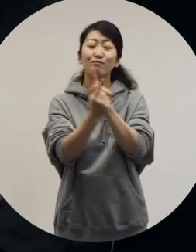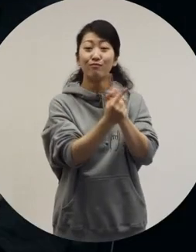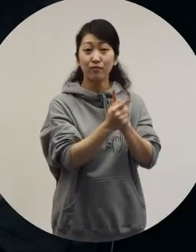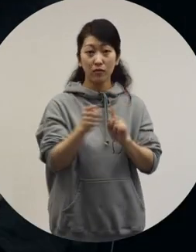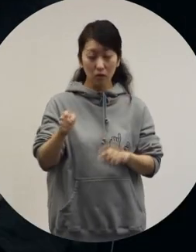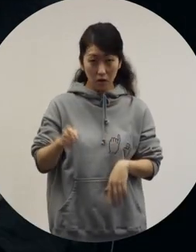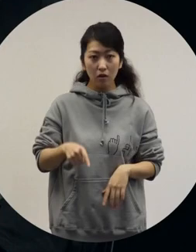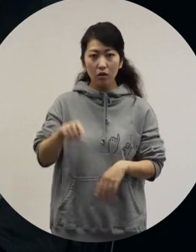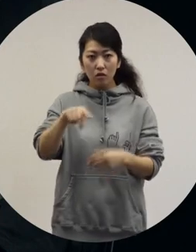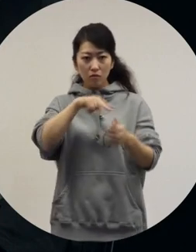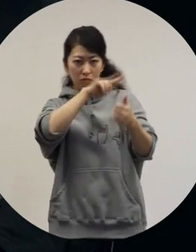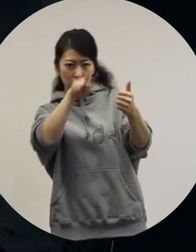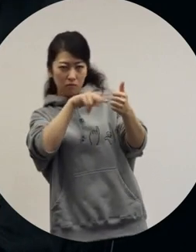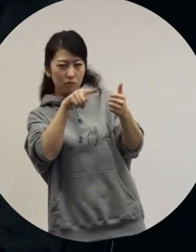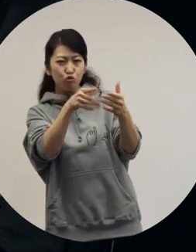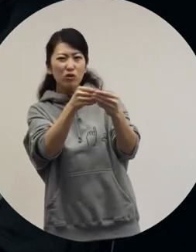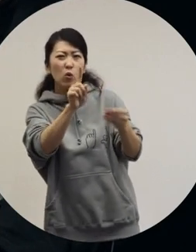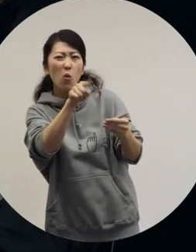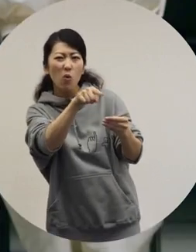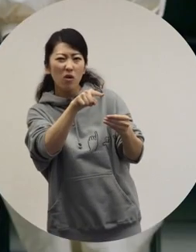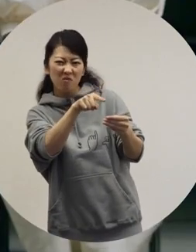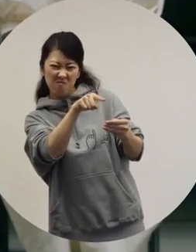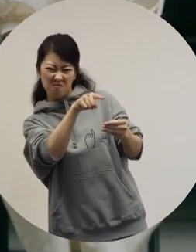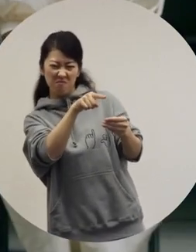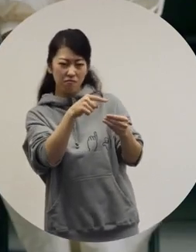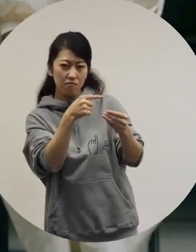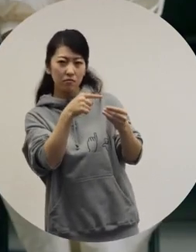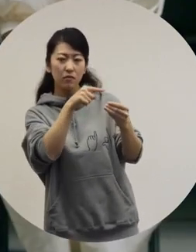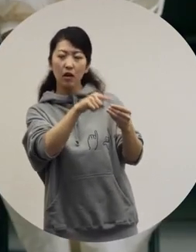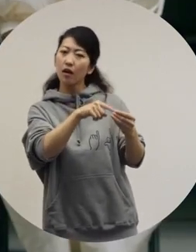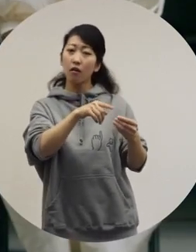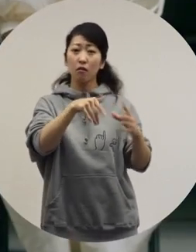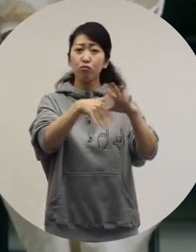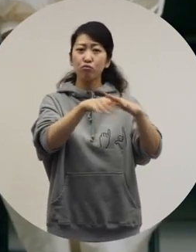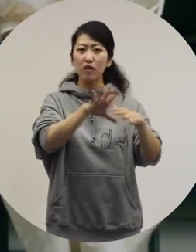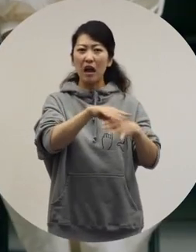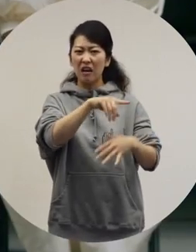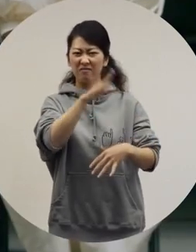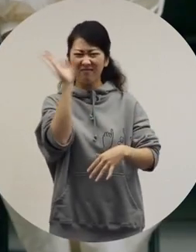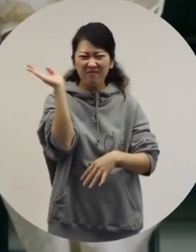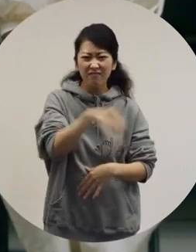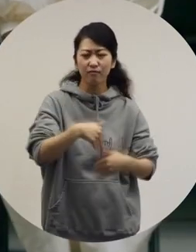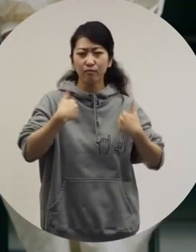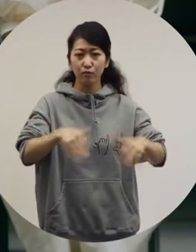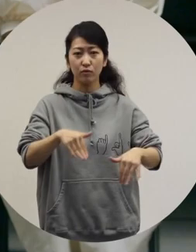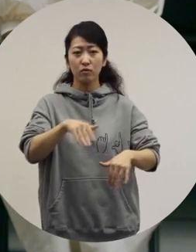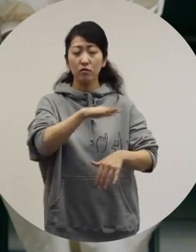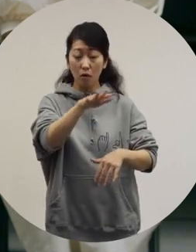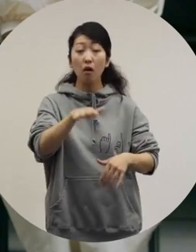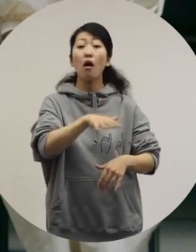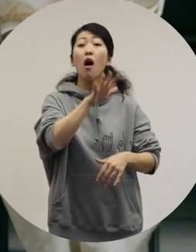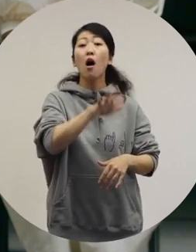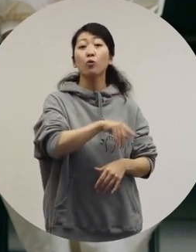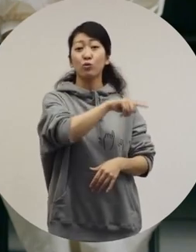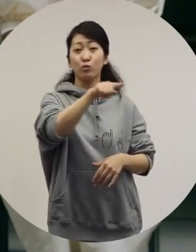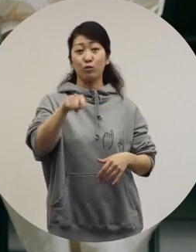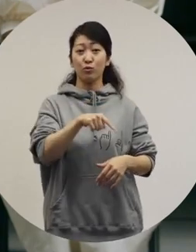People think it is nonsense to divide people by appearance or nationality. That idea has reached maturation.